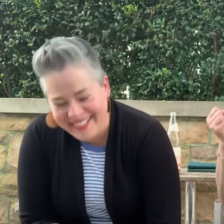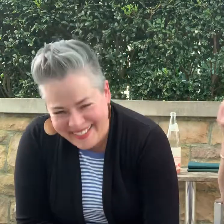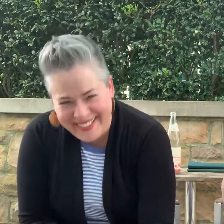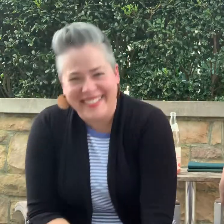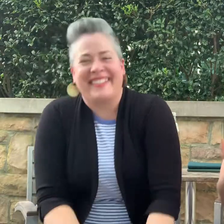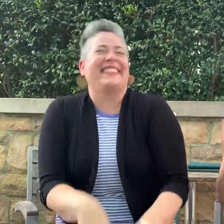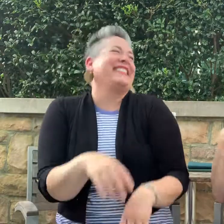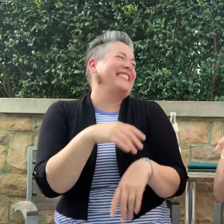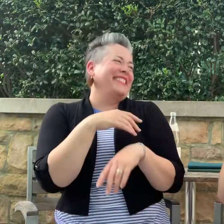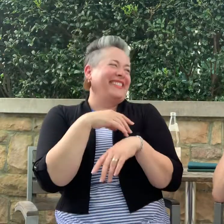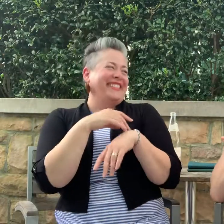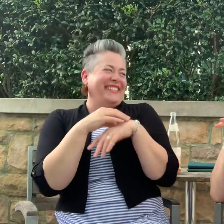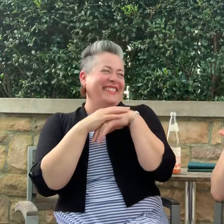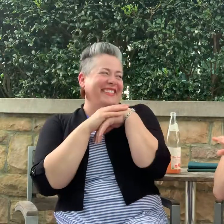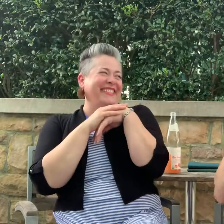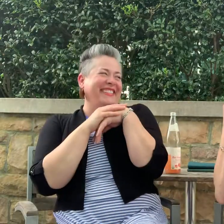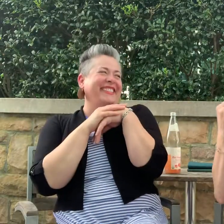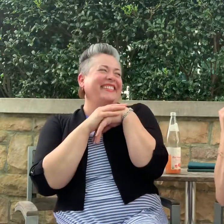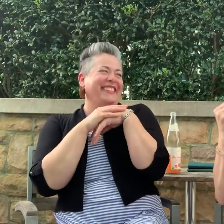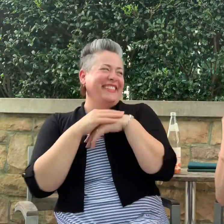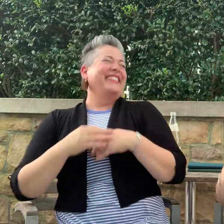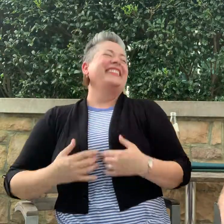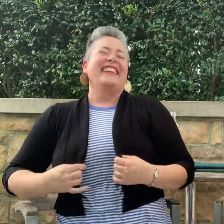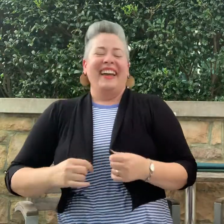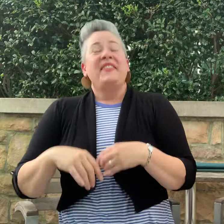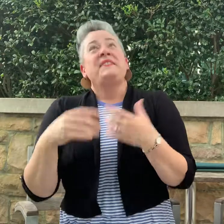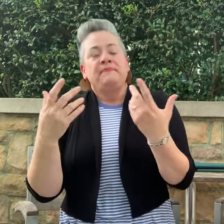We did drive slow to take it all in. No way to drive fast.